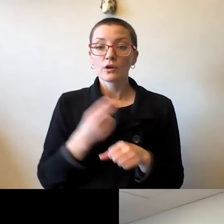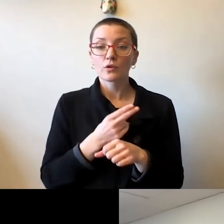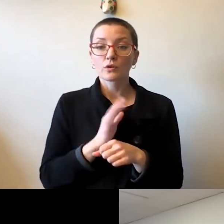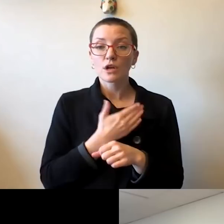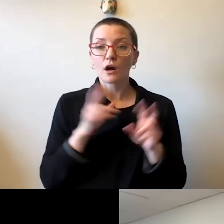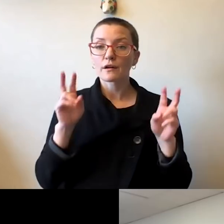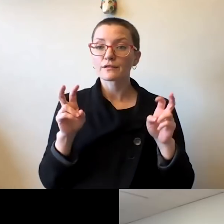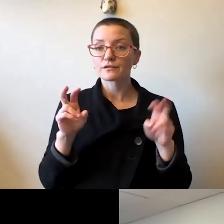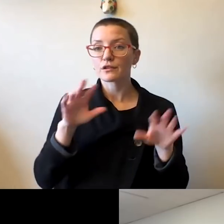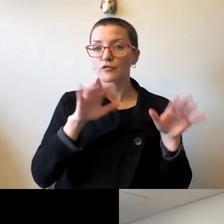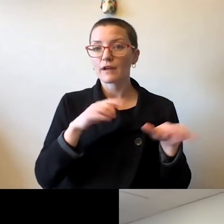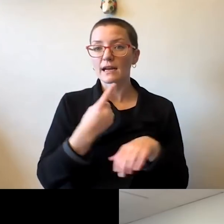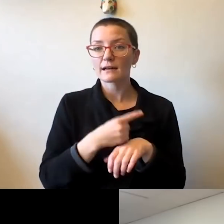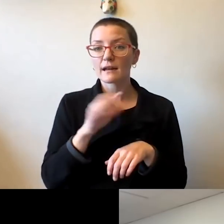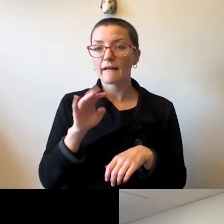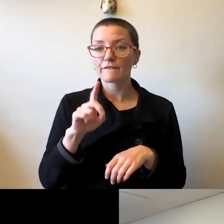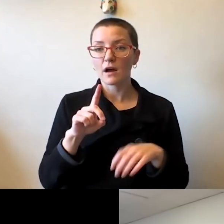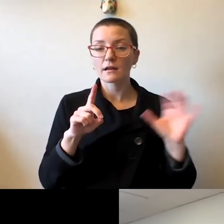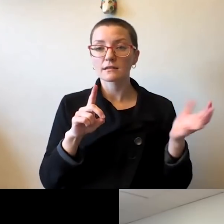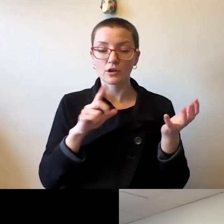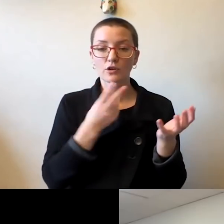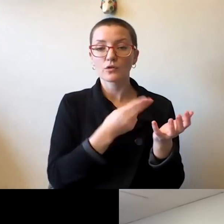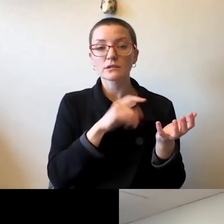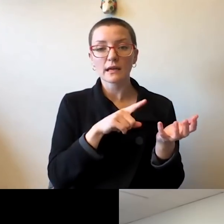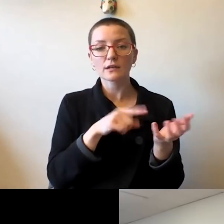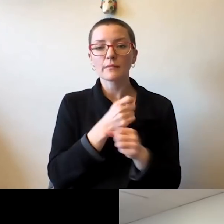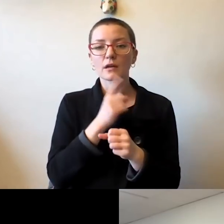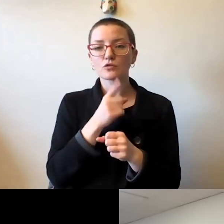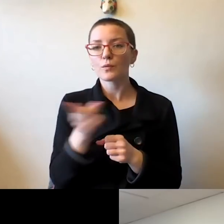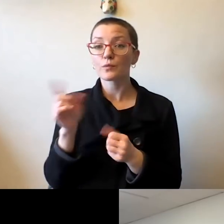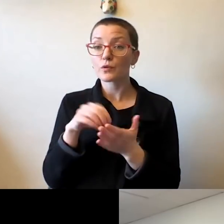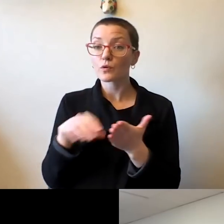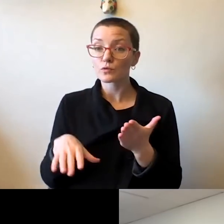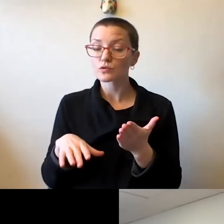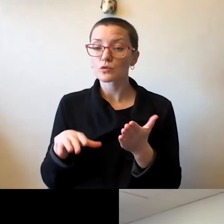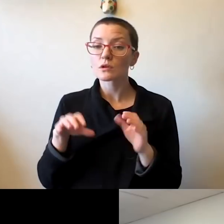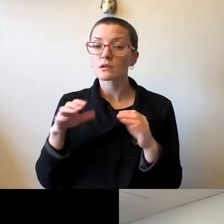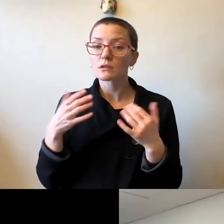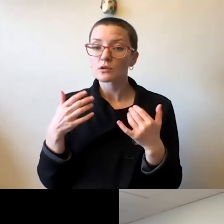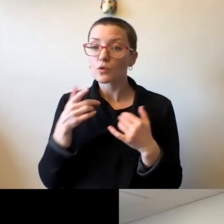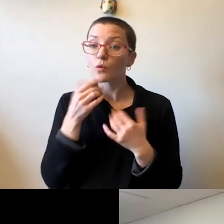to look after ways in which we can ensure those students will want to come and be with us are not hindered